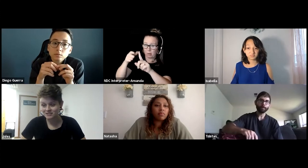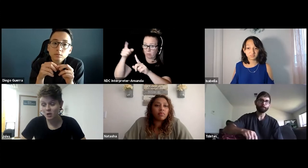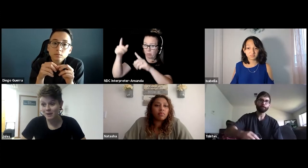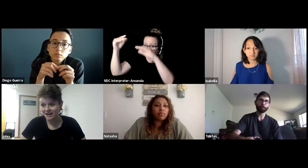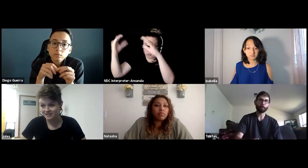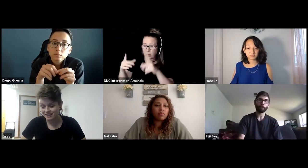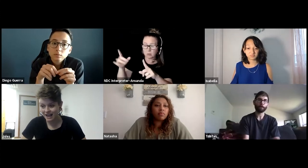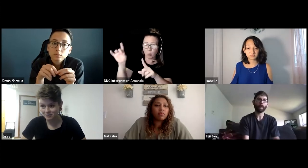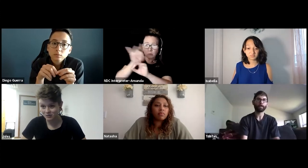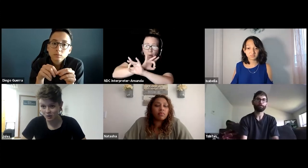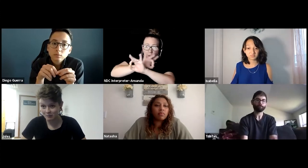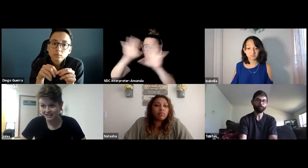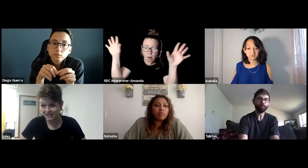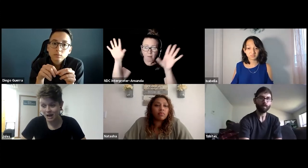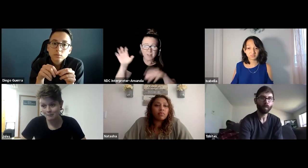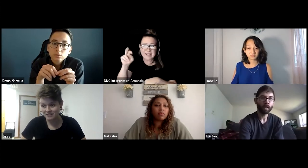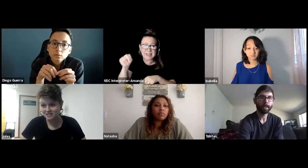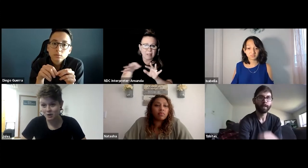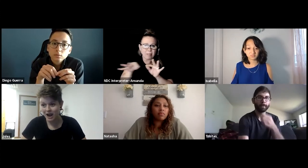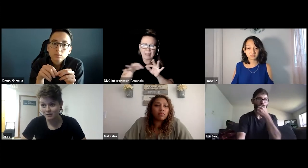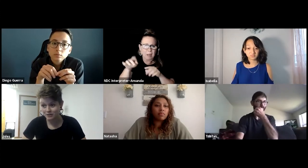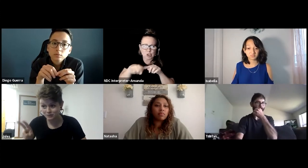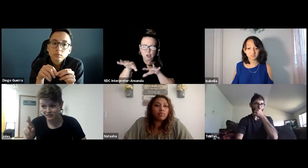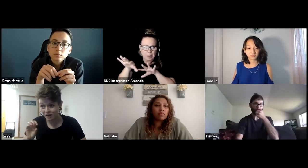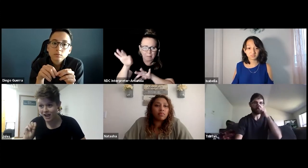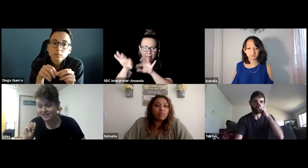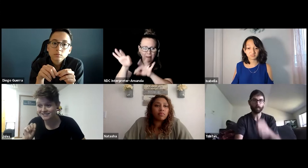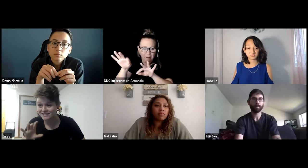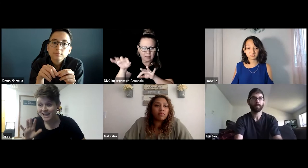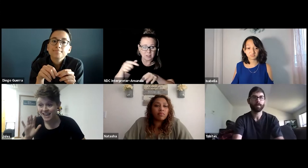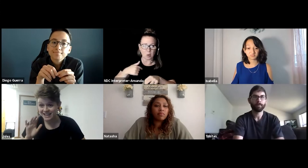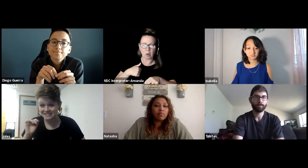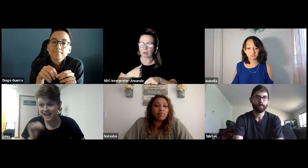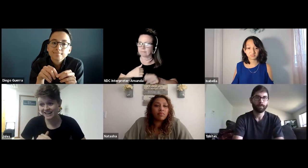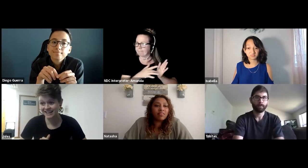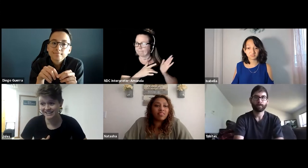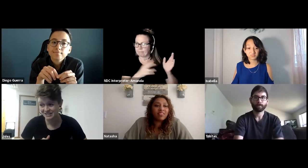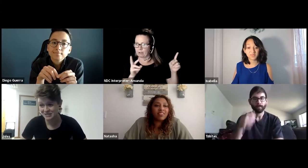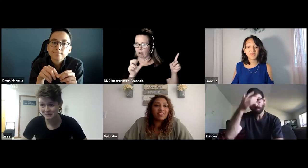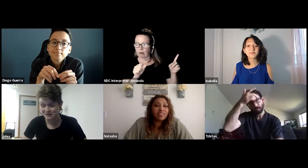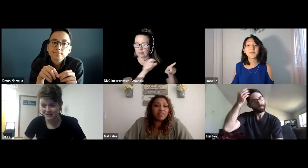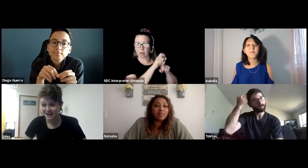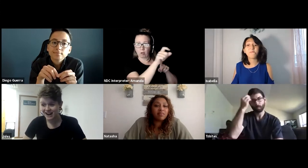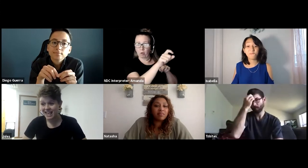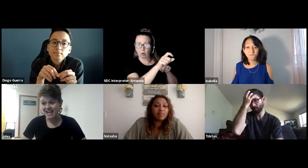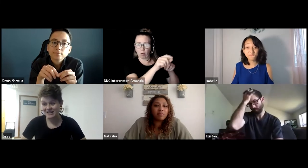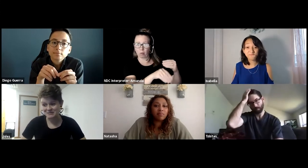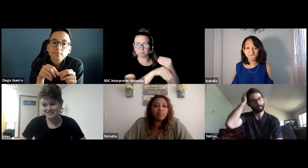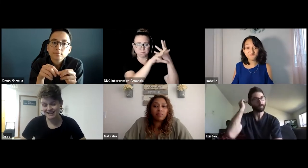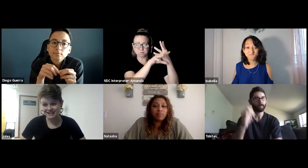so bad that the captions weren't picking it up so I would use VRS and dial in an interpreter and it was like